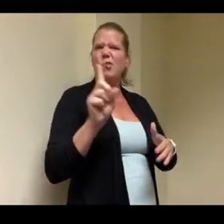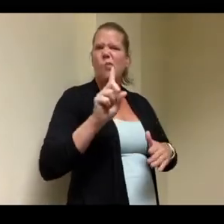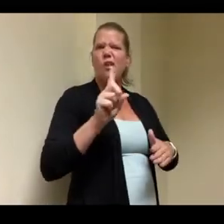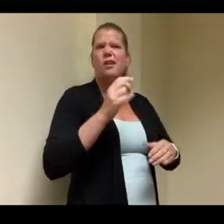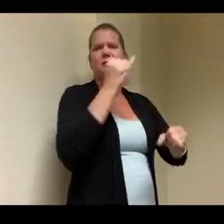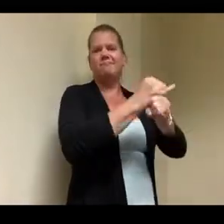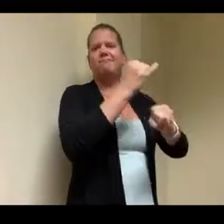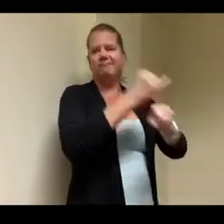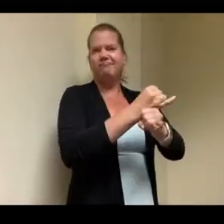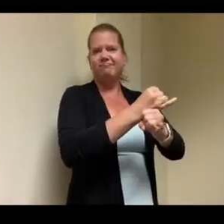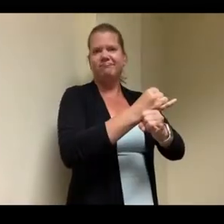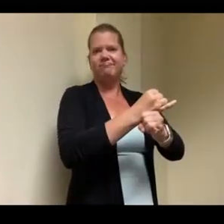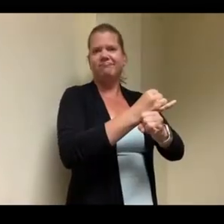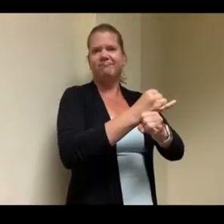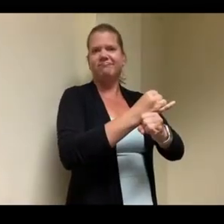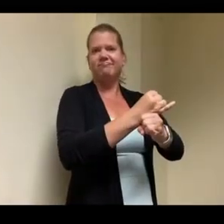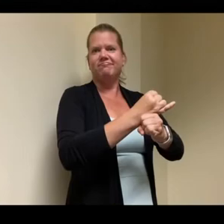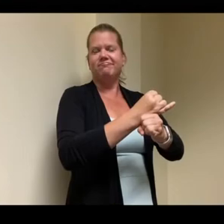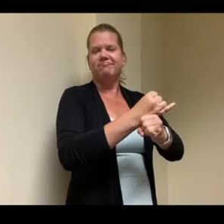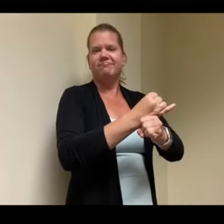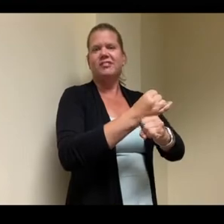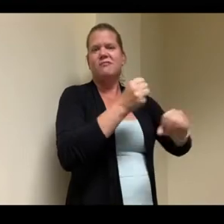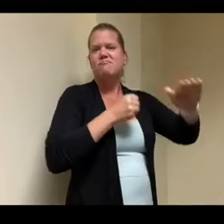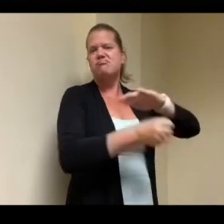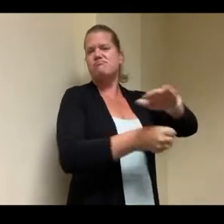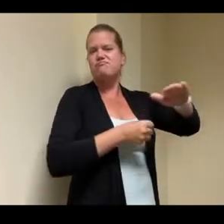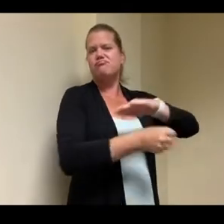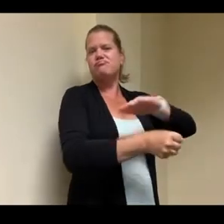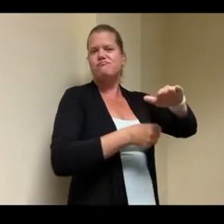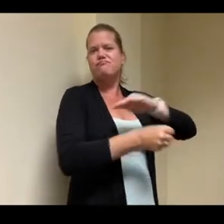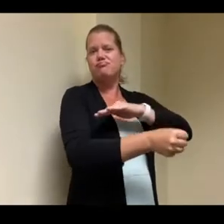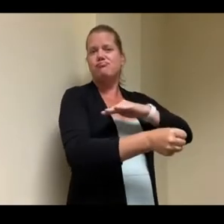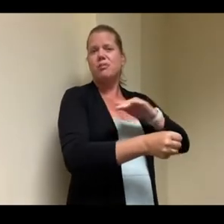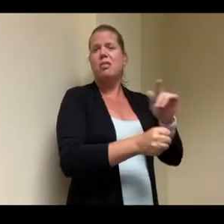during our lifetimes only hit in the late 60s early 70s